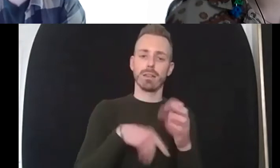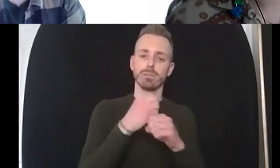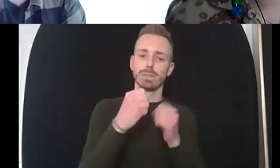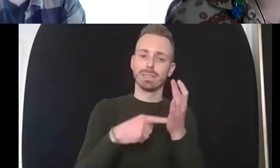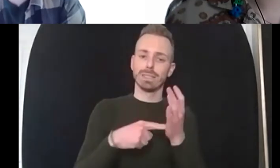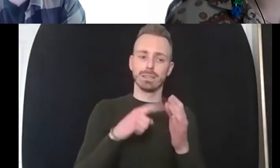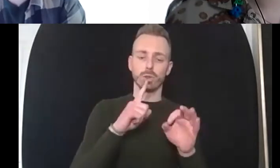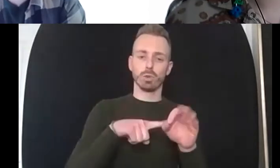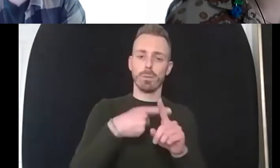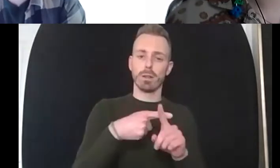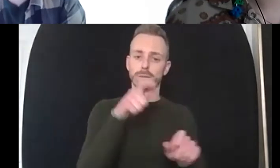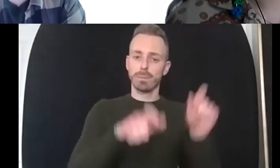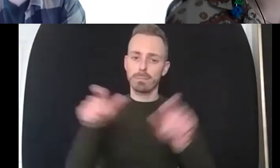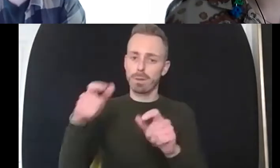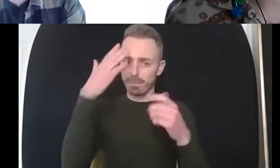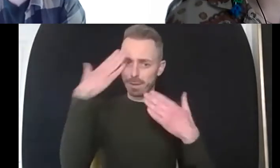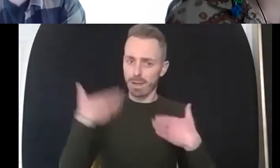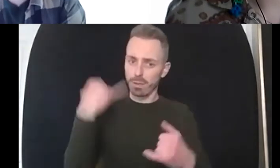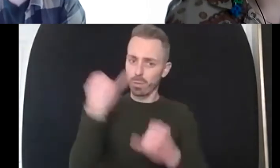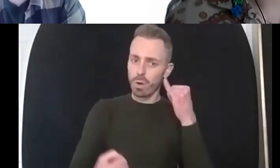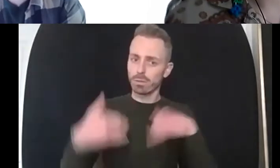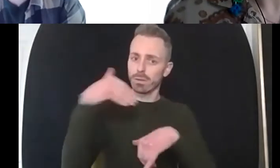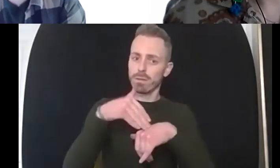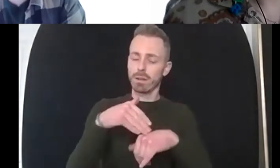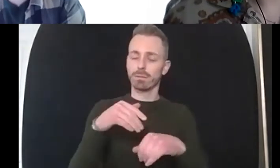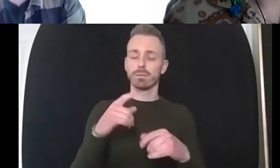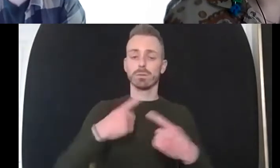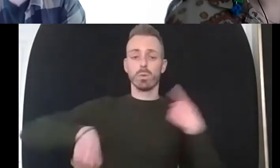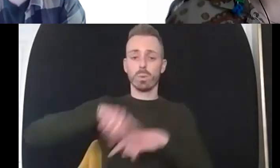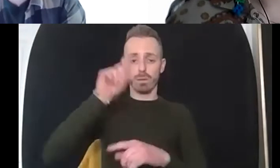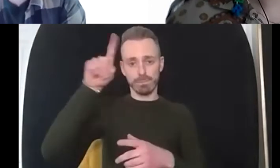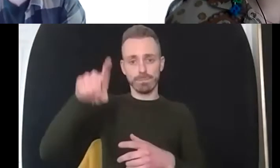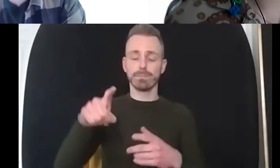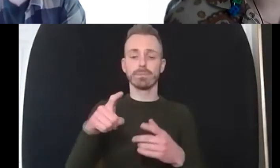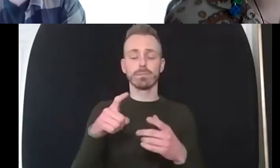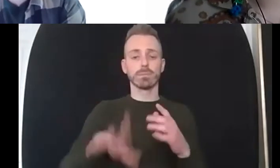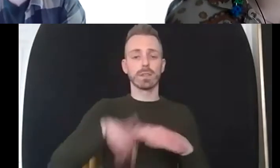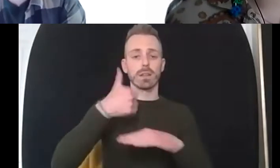we came up with this idea of running a series of webinars and a lot of it was inspired by um